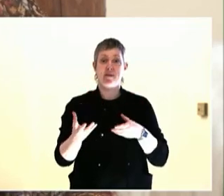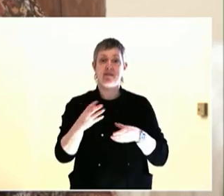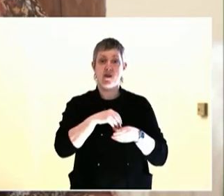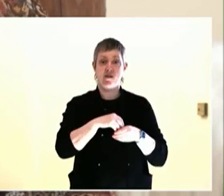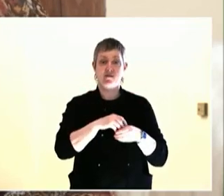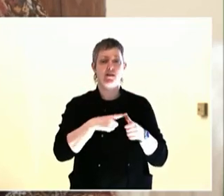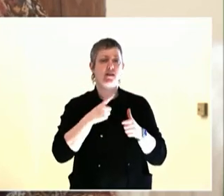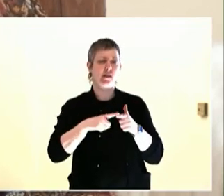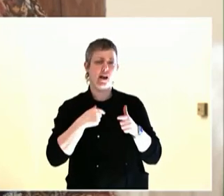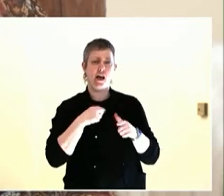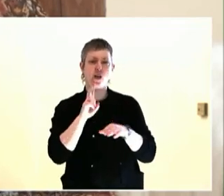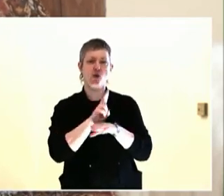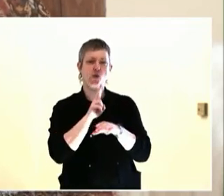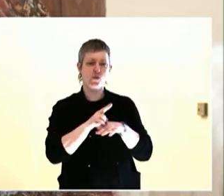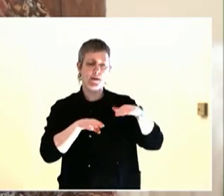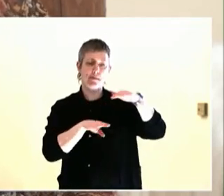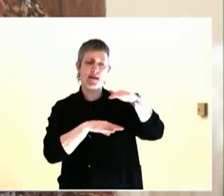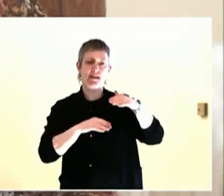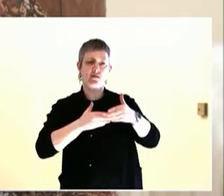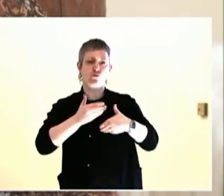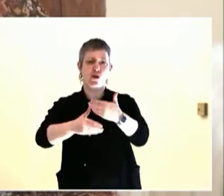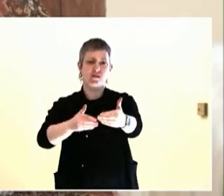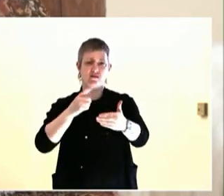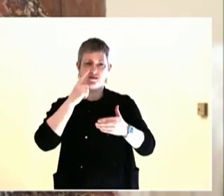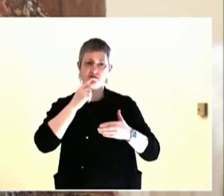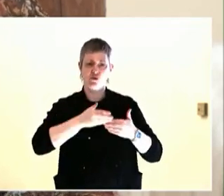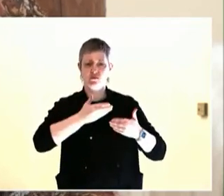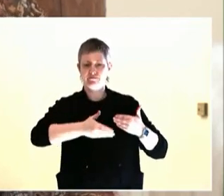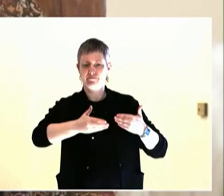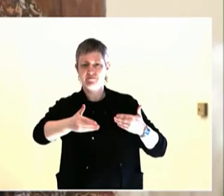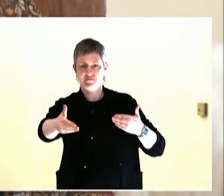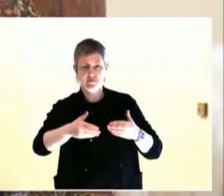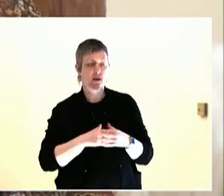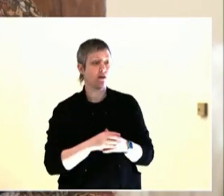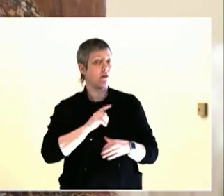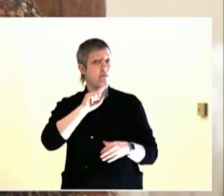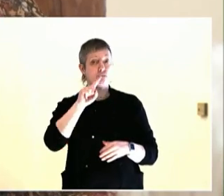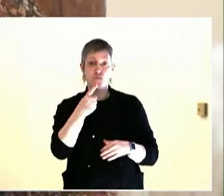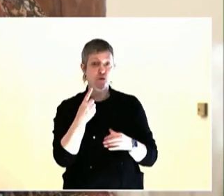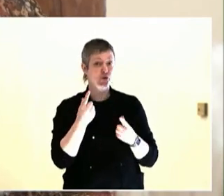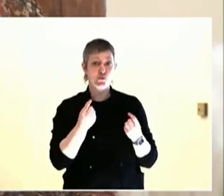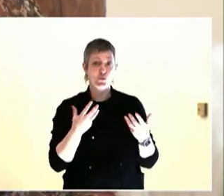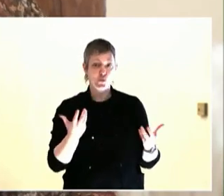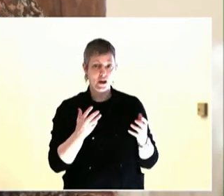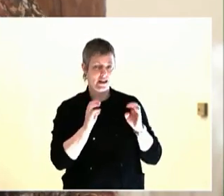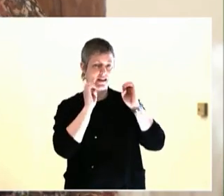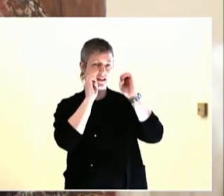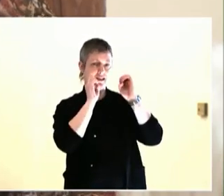Portland, also, a Portland resident, and the strongest